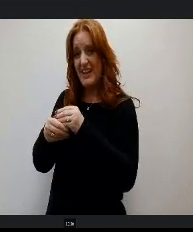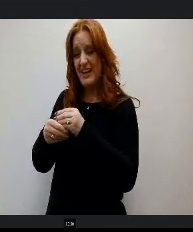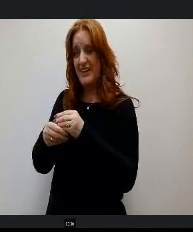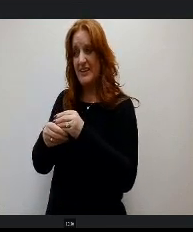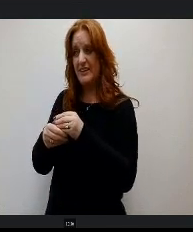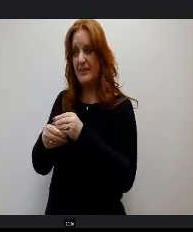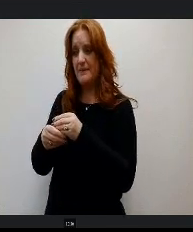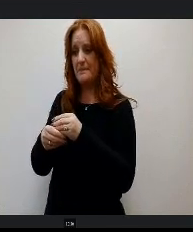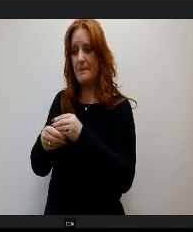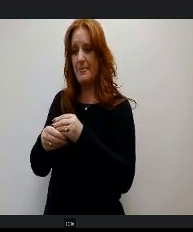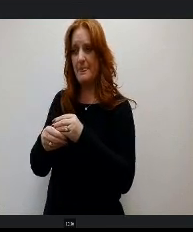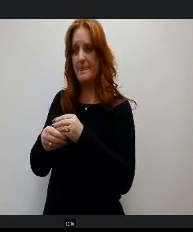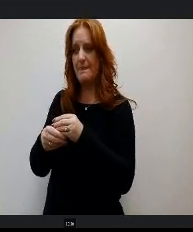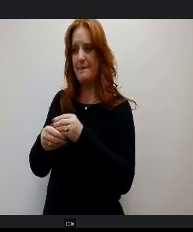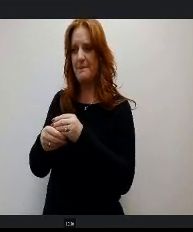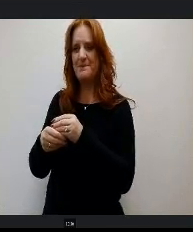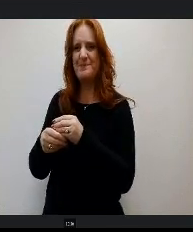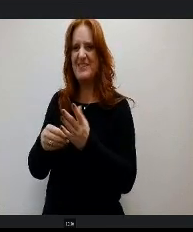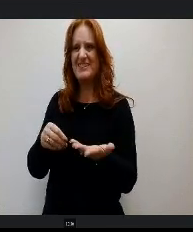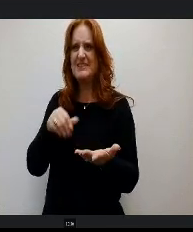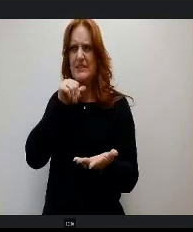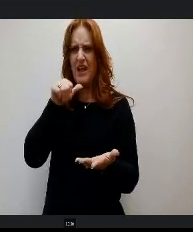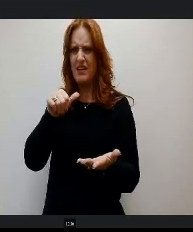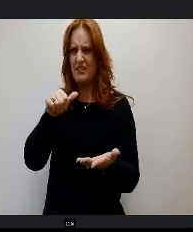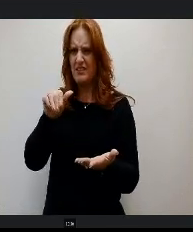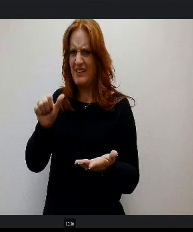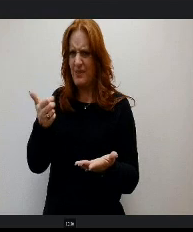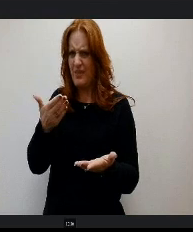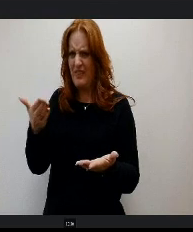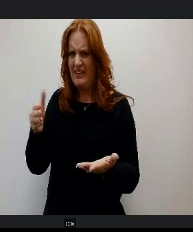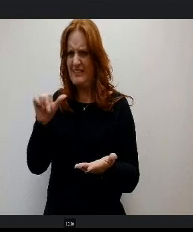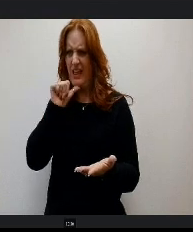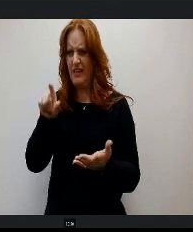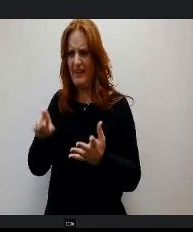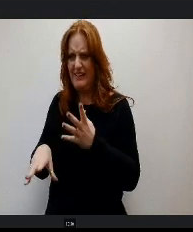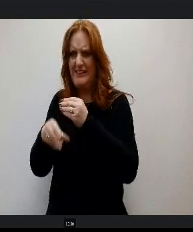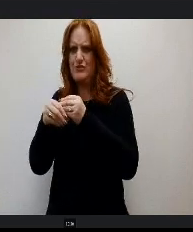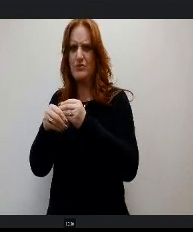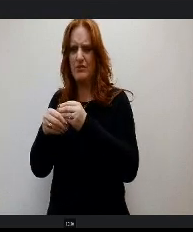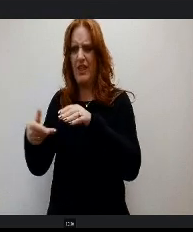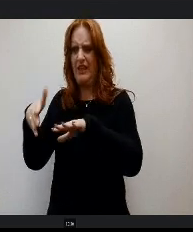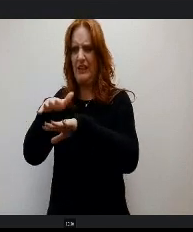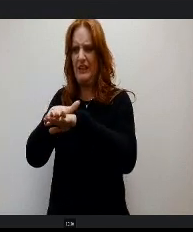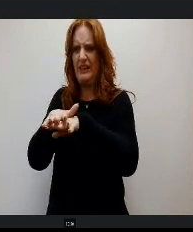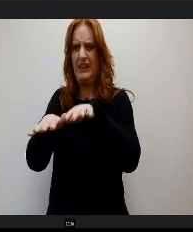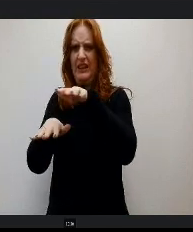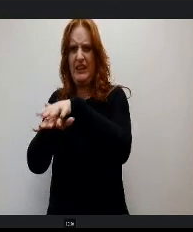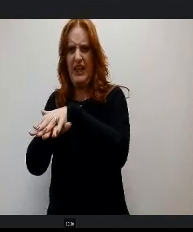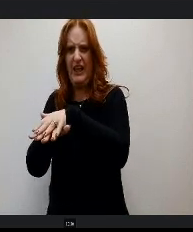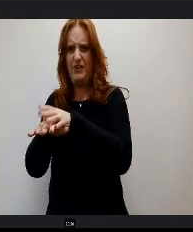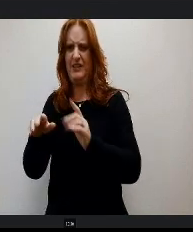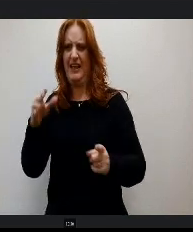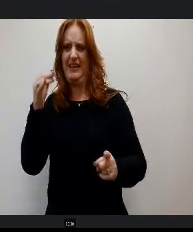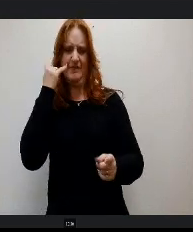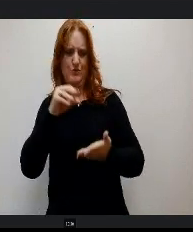This isn't something else, right? This isn't like an additional layer So like for schools that have IB learners, and